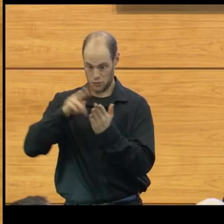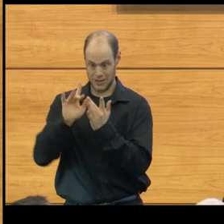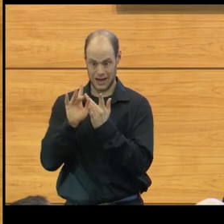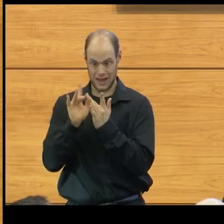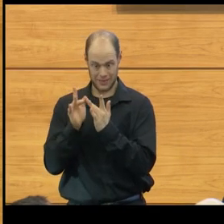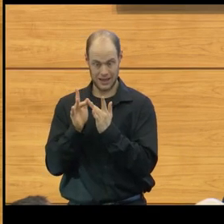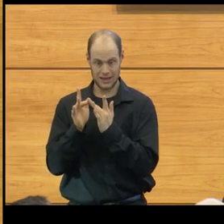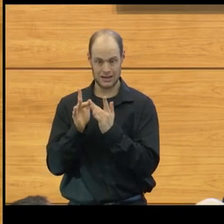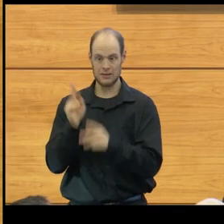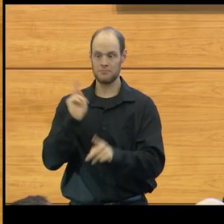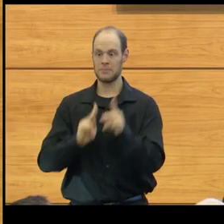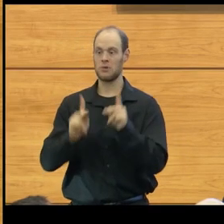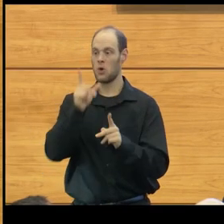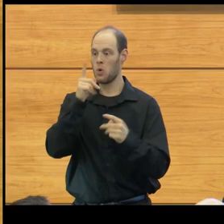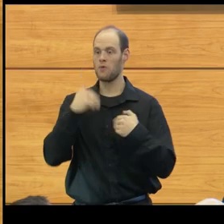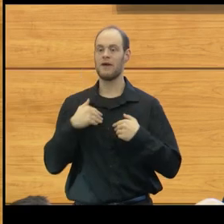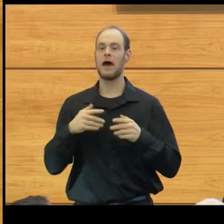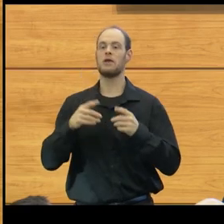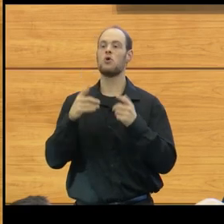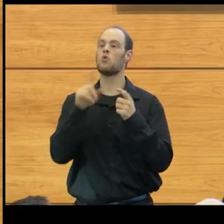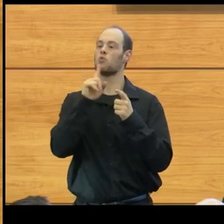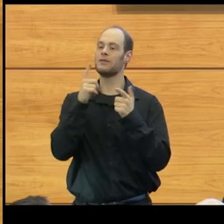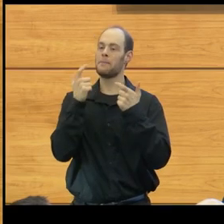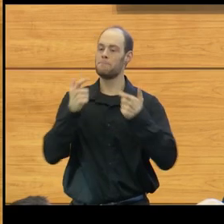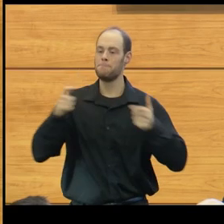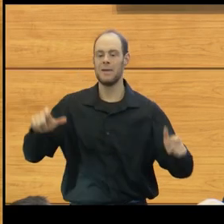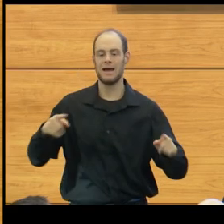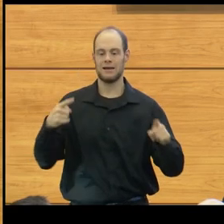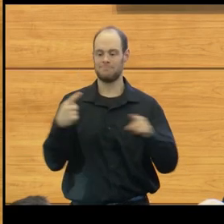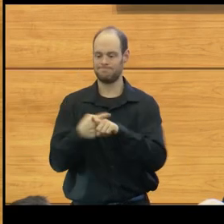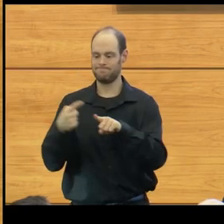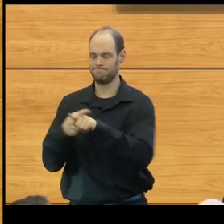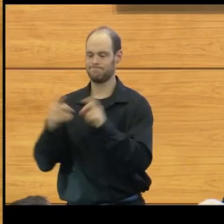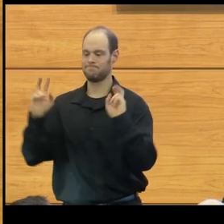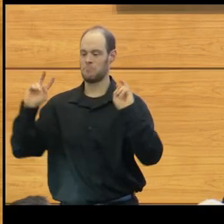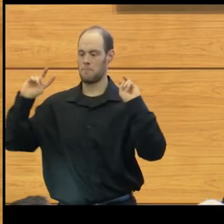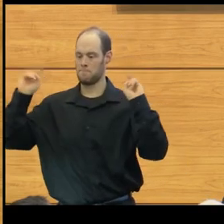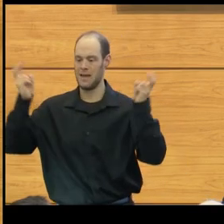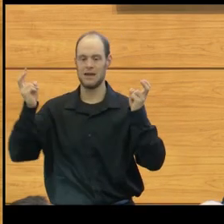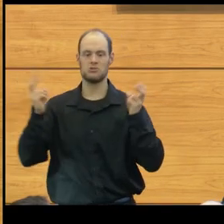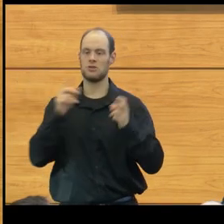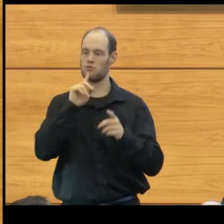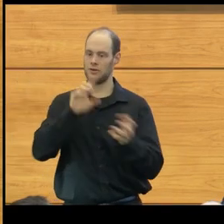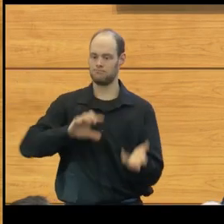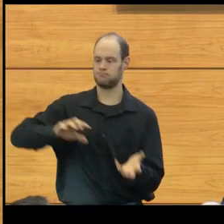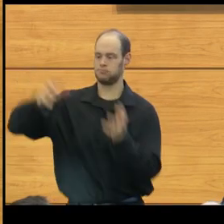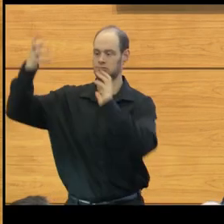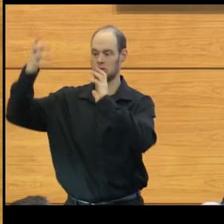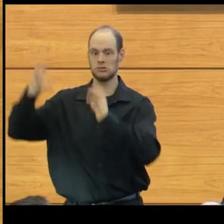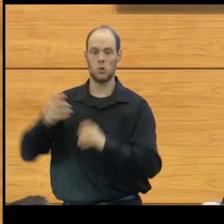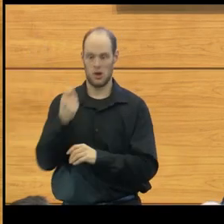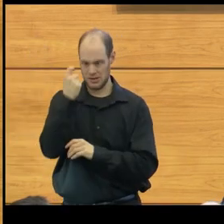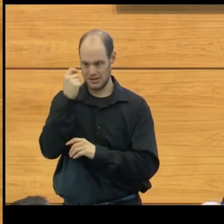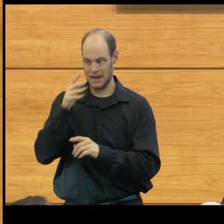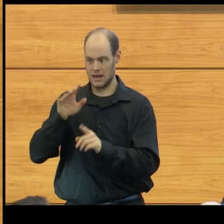are people who have had major complications. And so, you know, there are often extenuating circumstances associated with it.